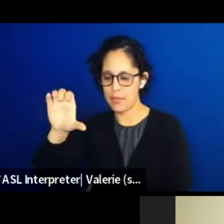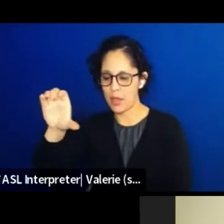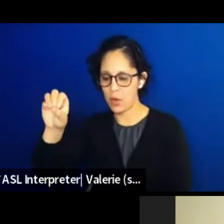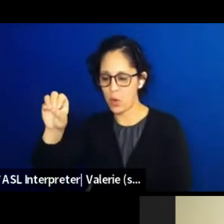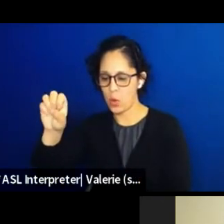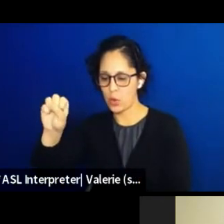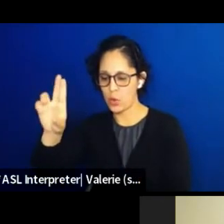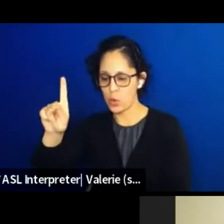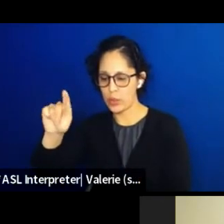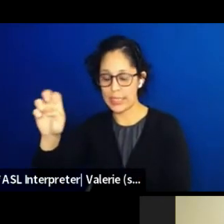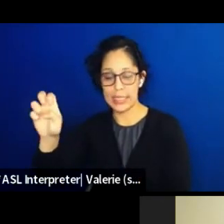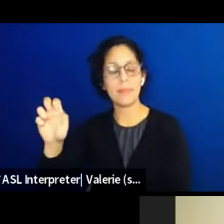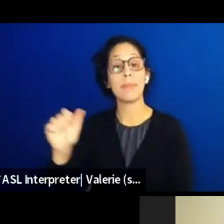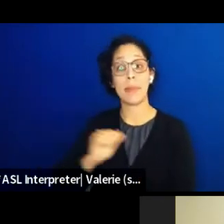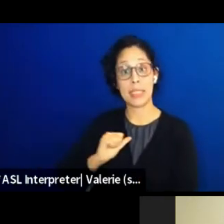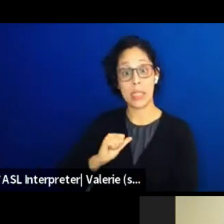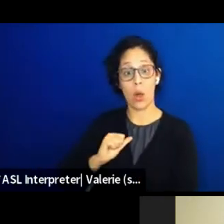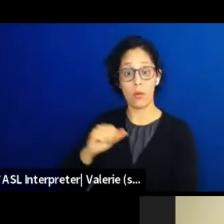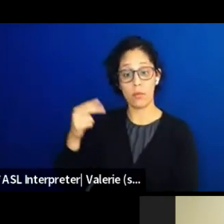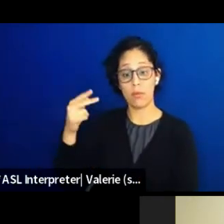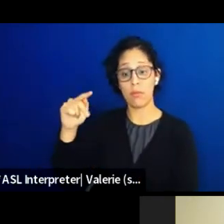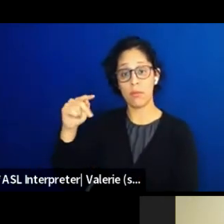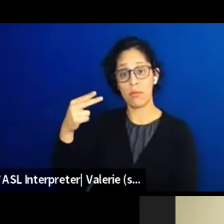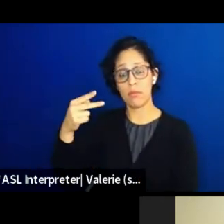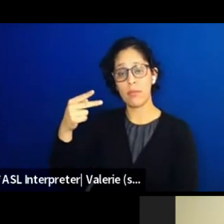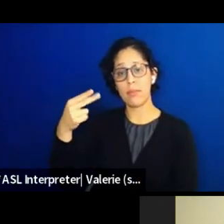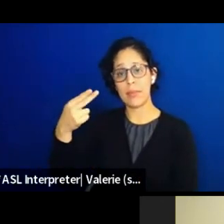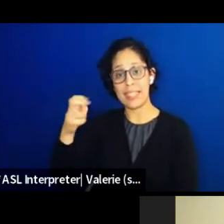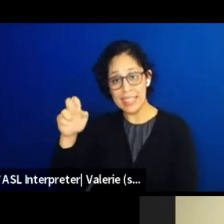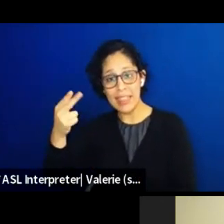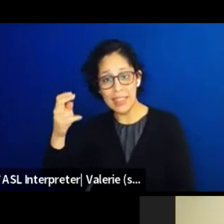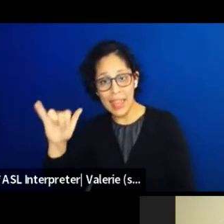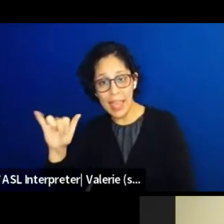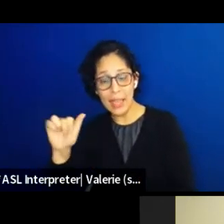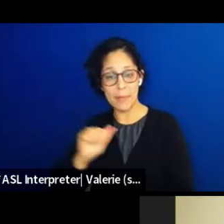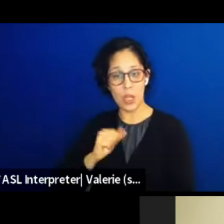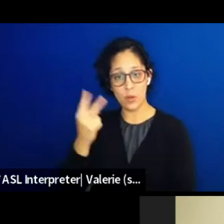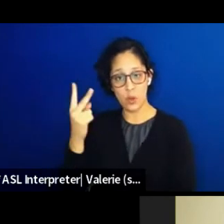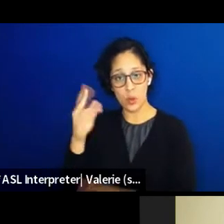and I'm also a two-spirit person. And I'm here in my homelands,